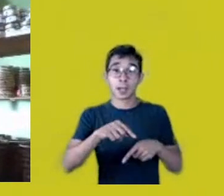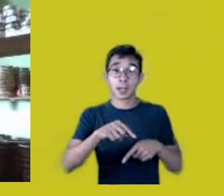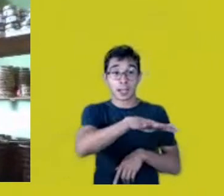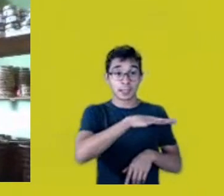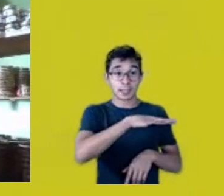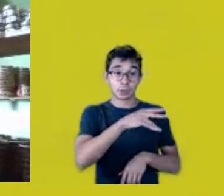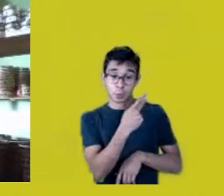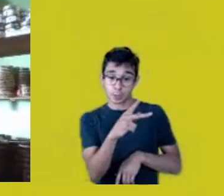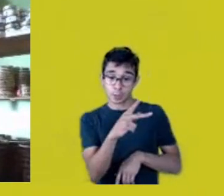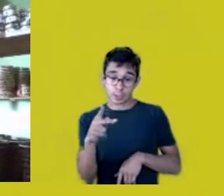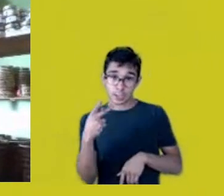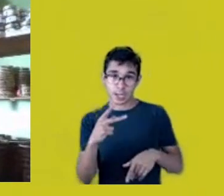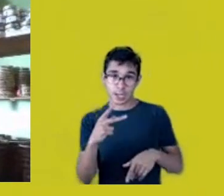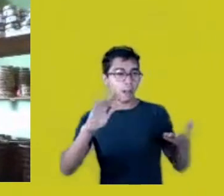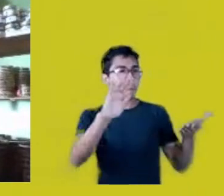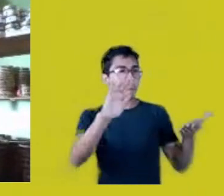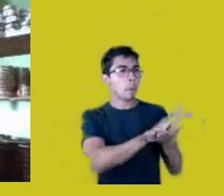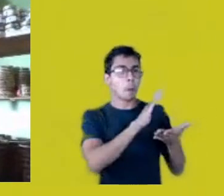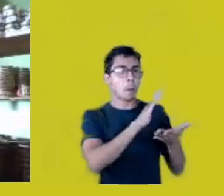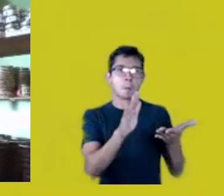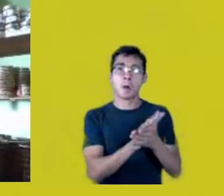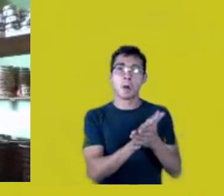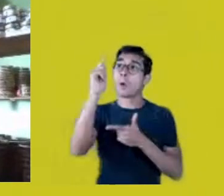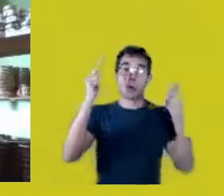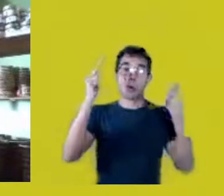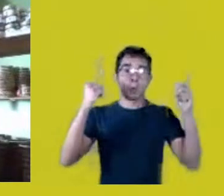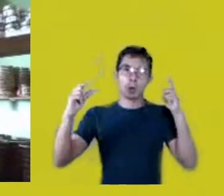and because of that, even those from the Northeast